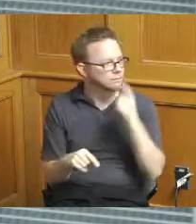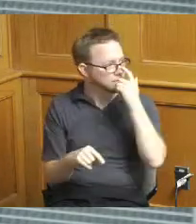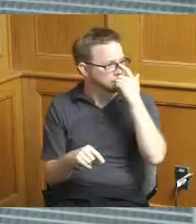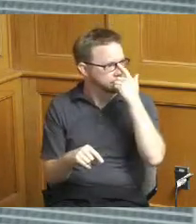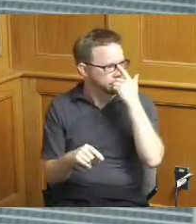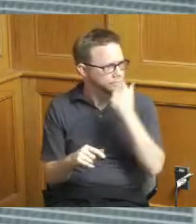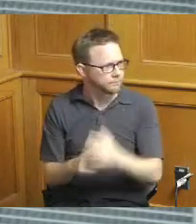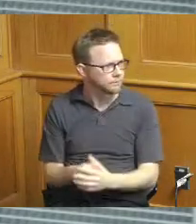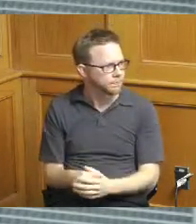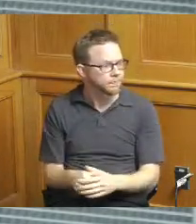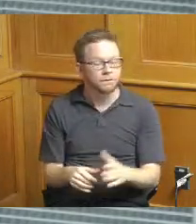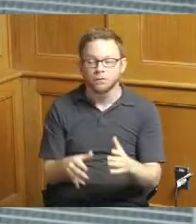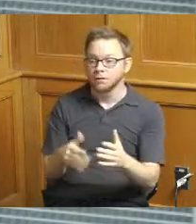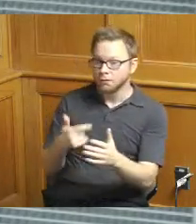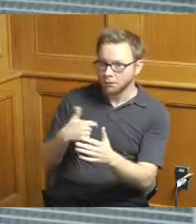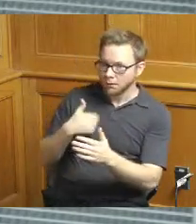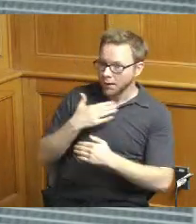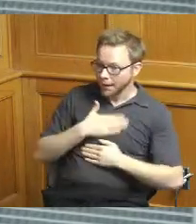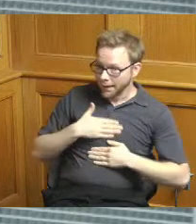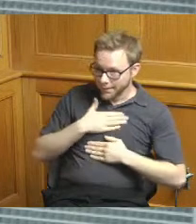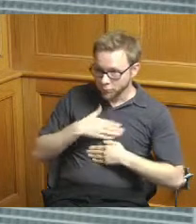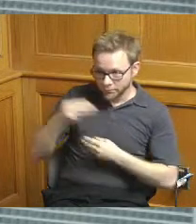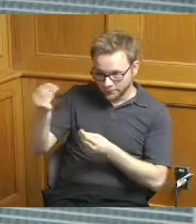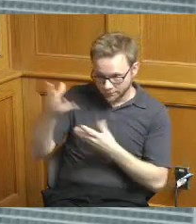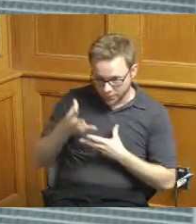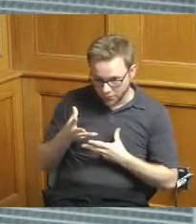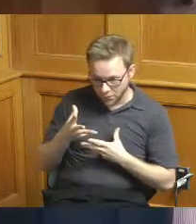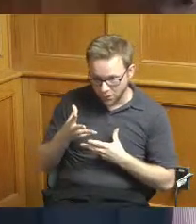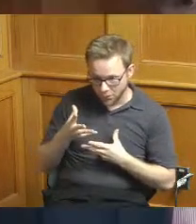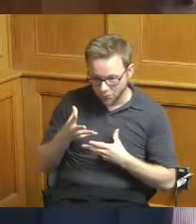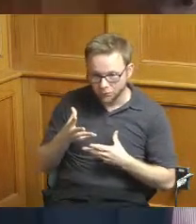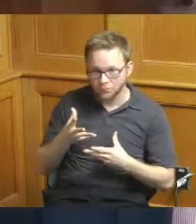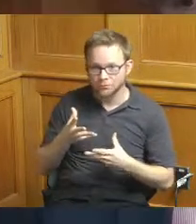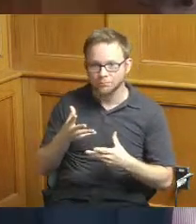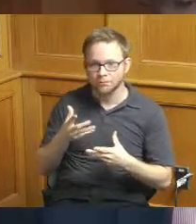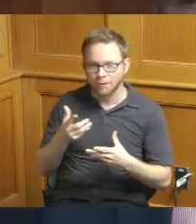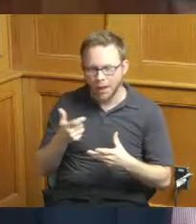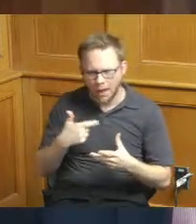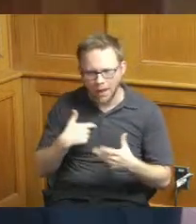that makes sense so while I appreciate that information what I'm truly truly getting at here